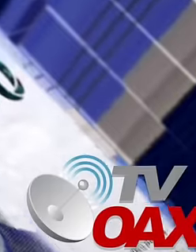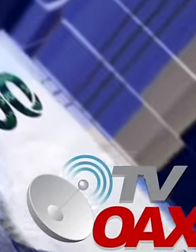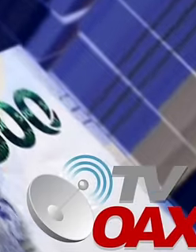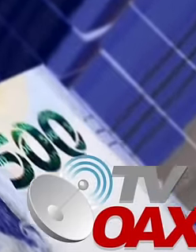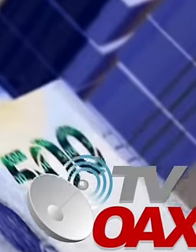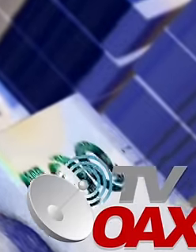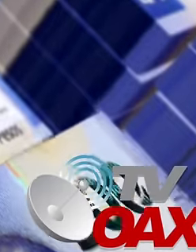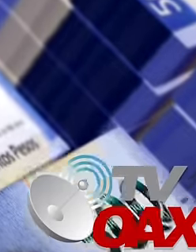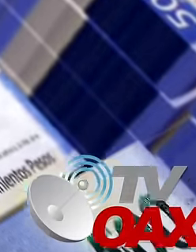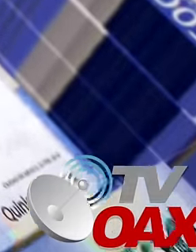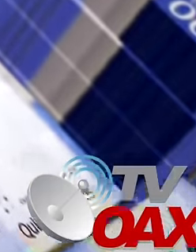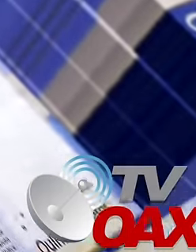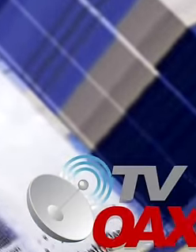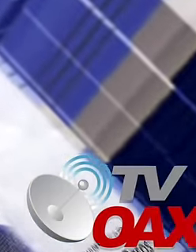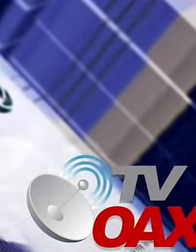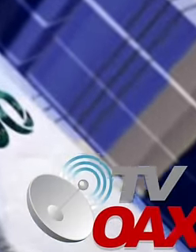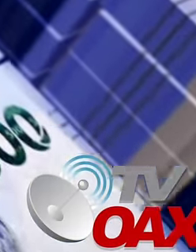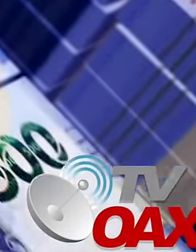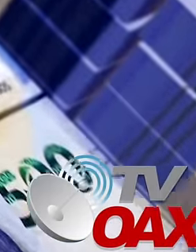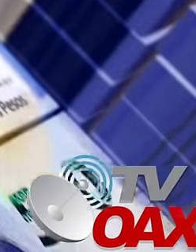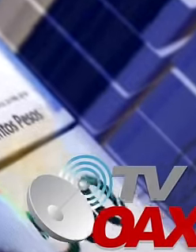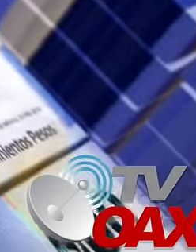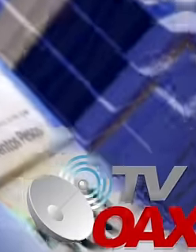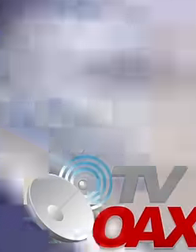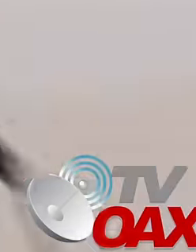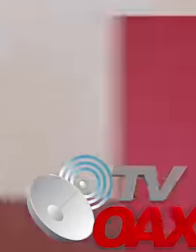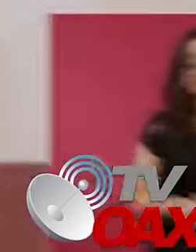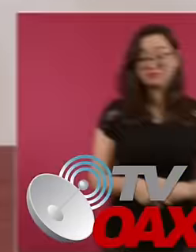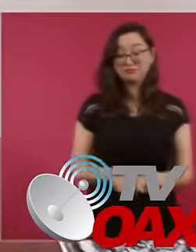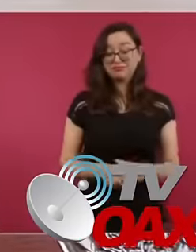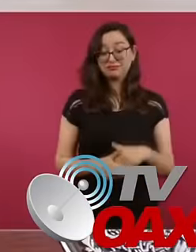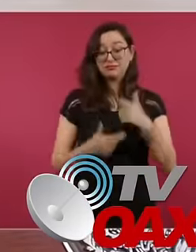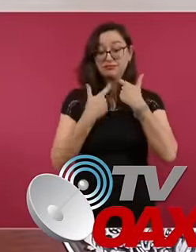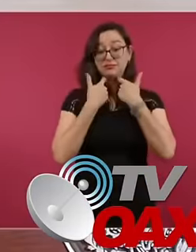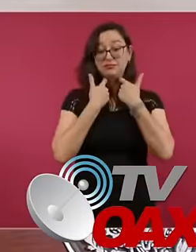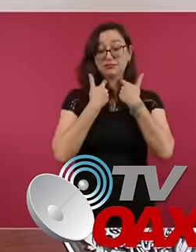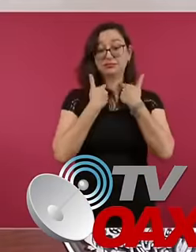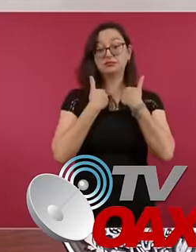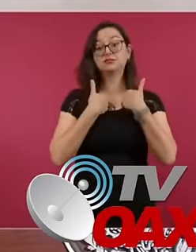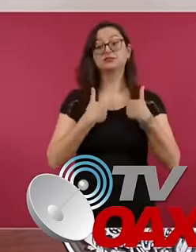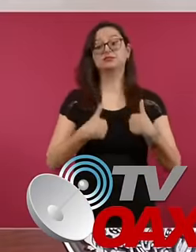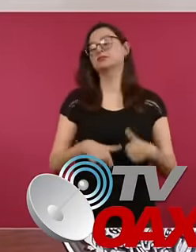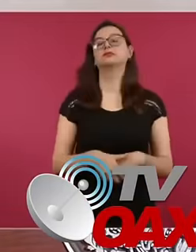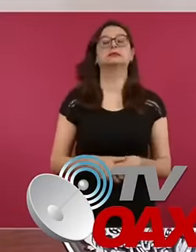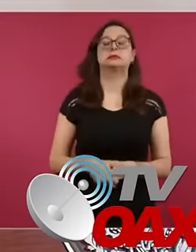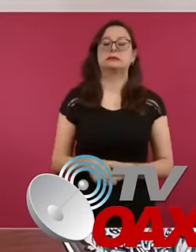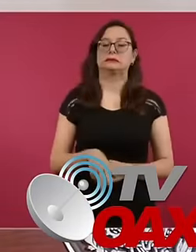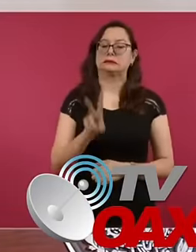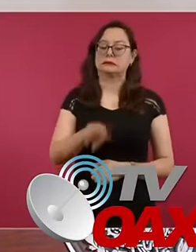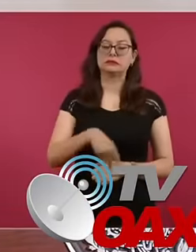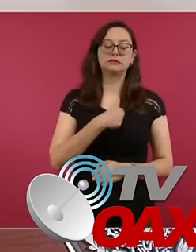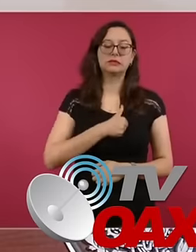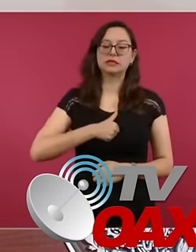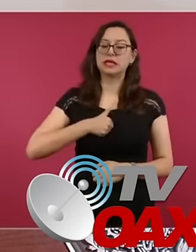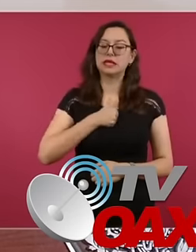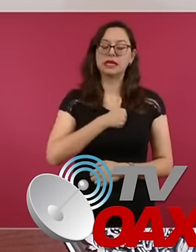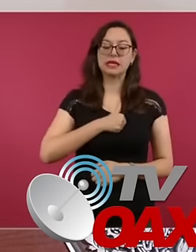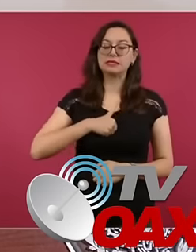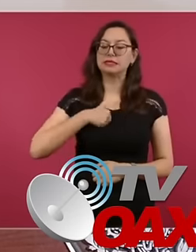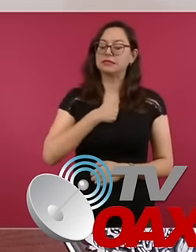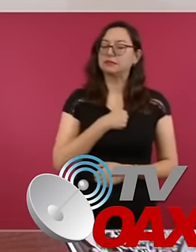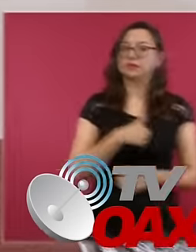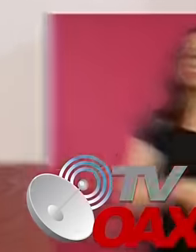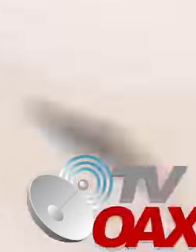information. Today in the morning conference the president of the republic said it very clearly and